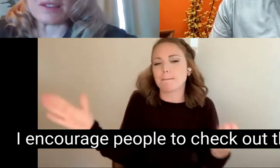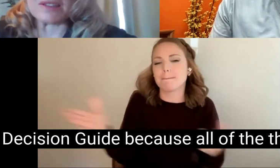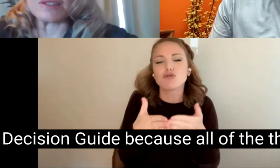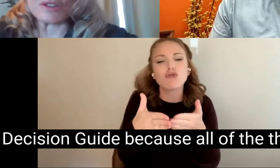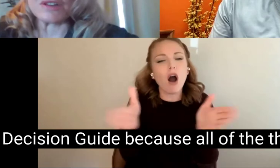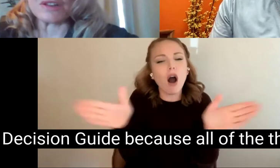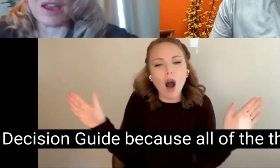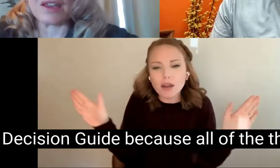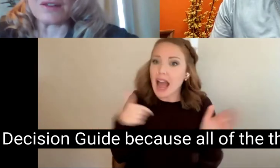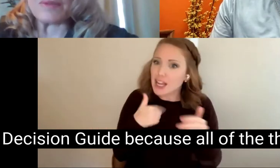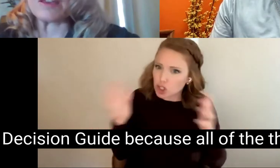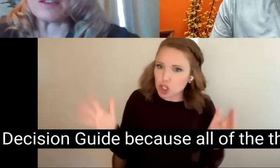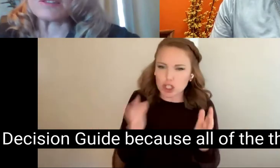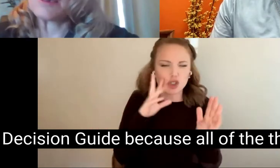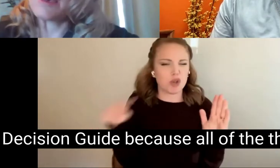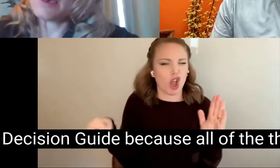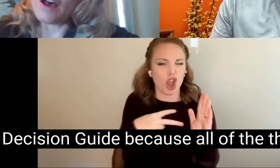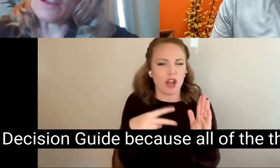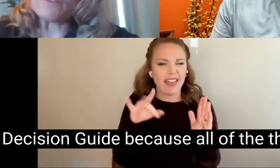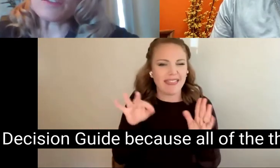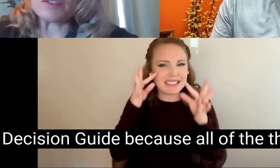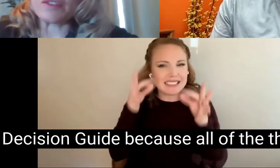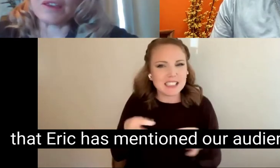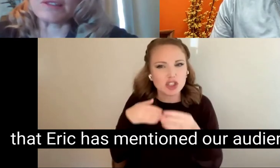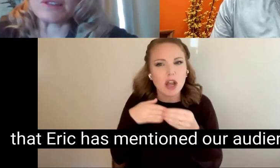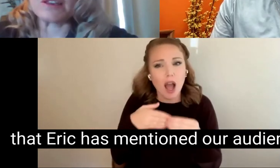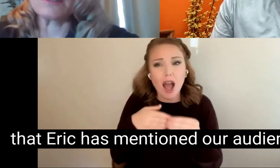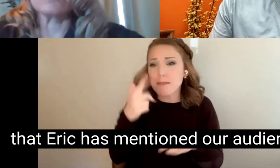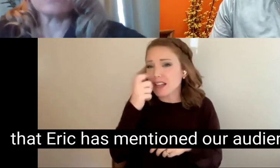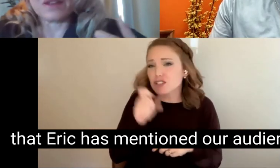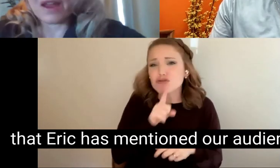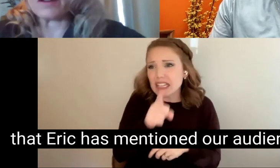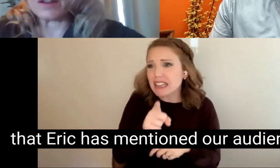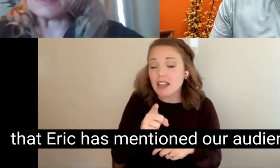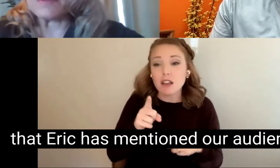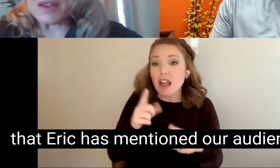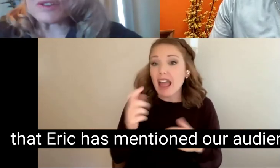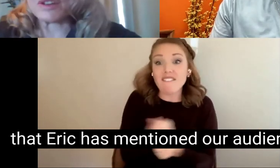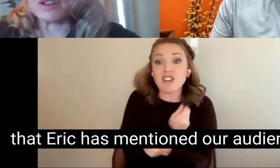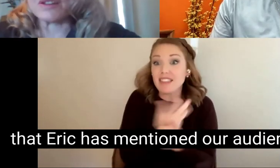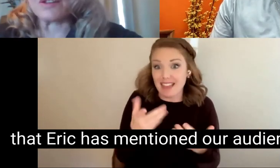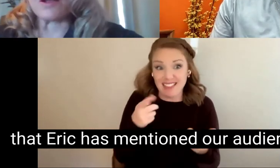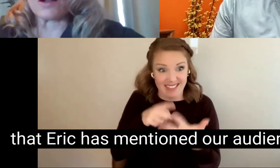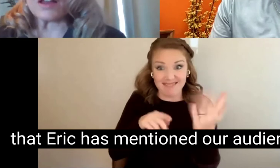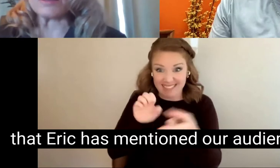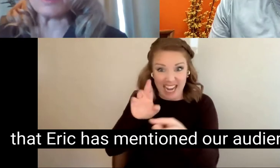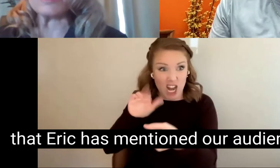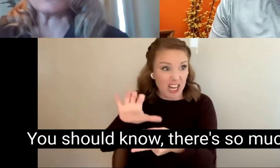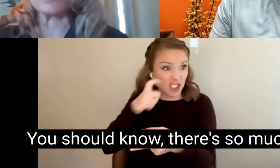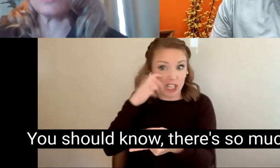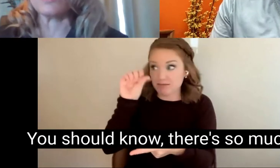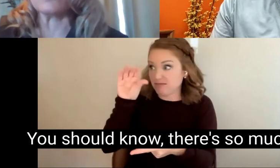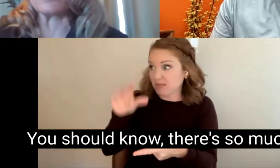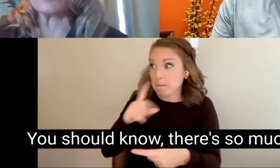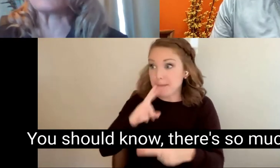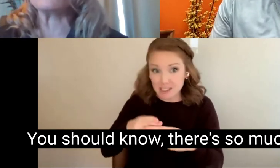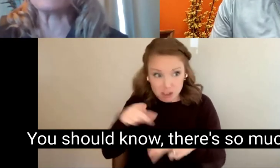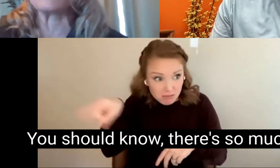Decision Guide because all of the things that Eric has mentioned our audience. You should know, there's so much